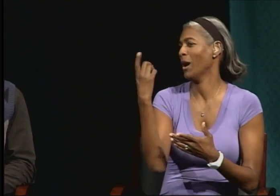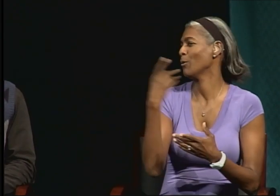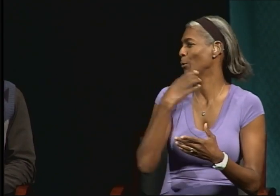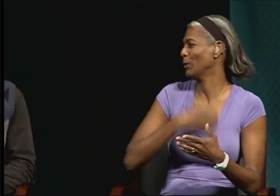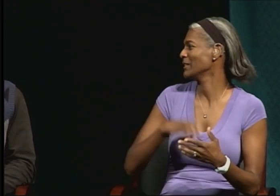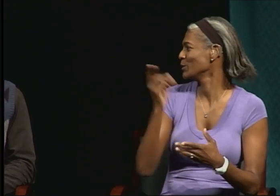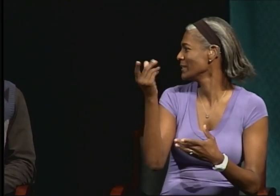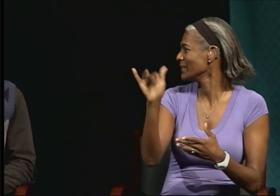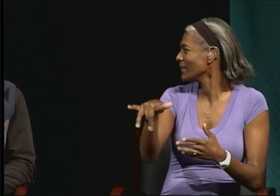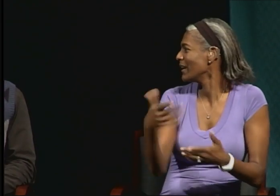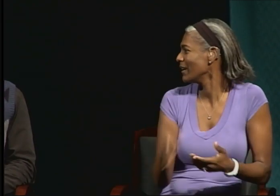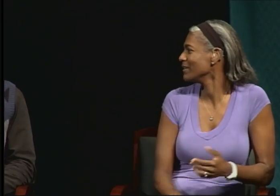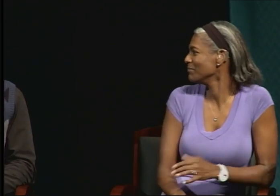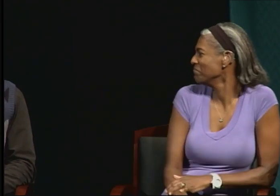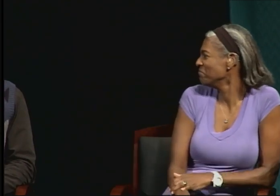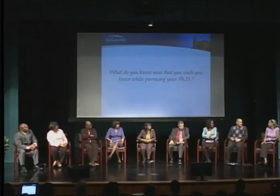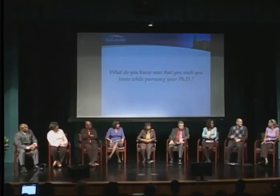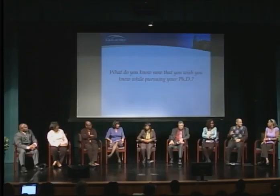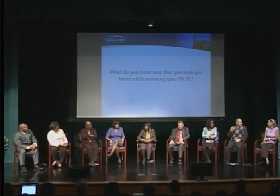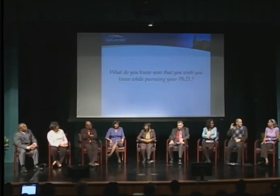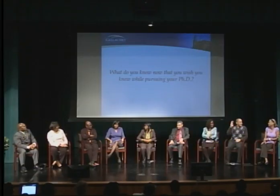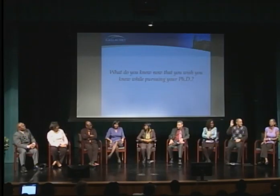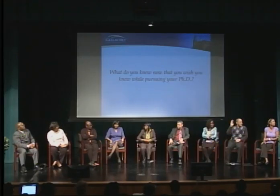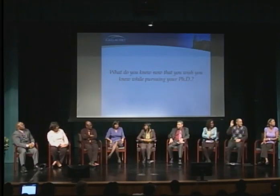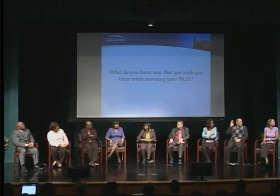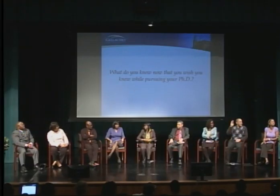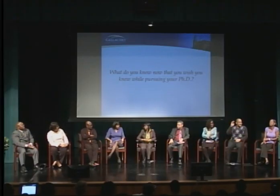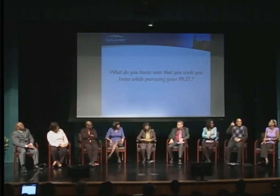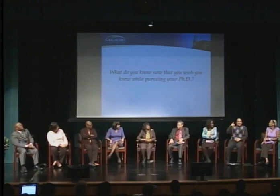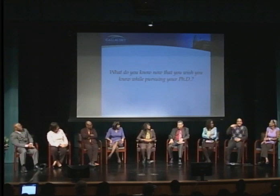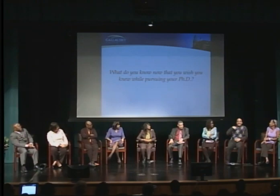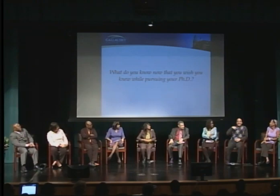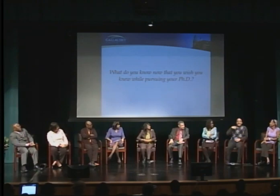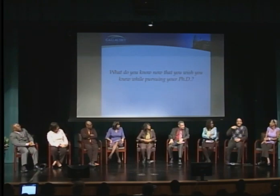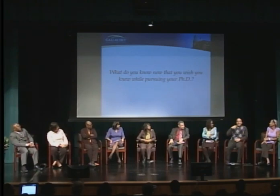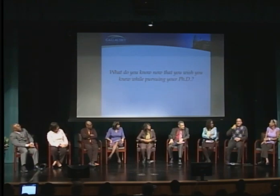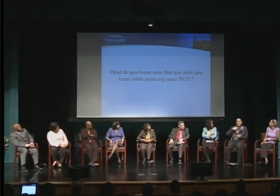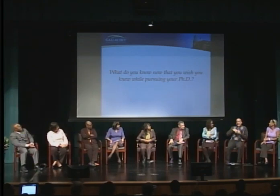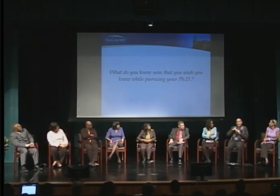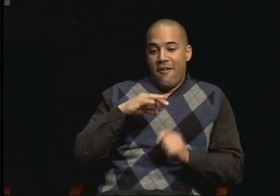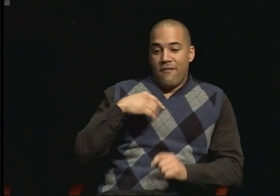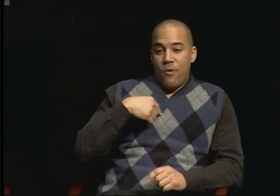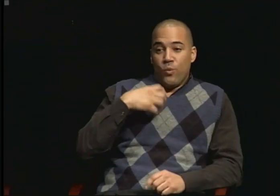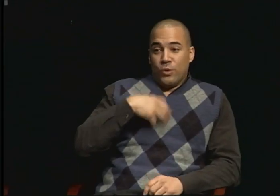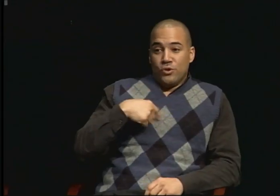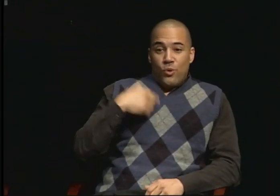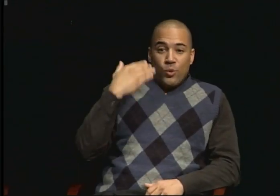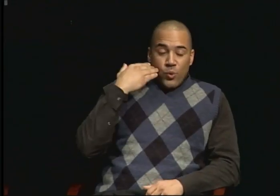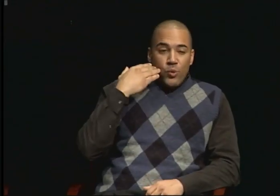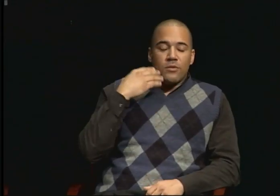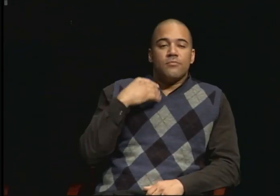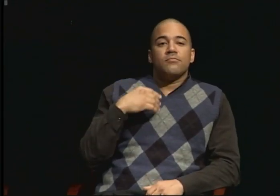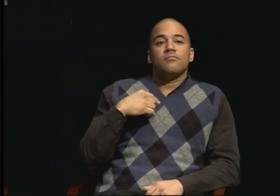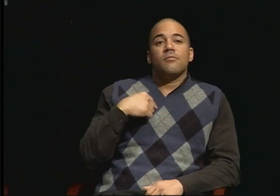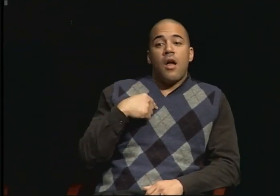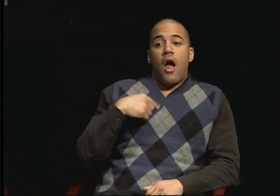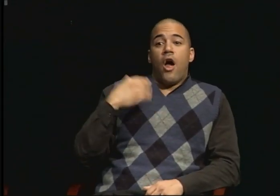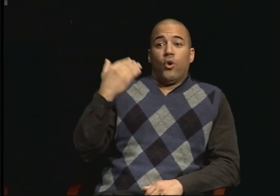One of the aspects I wish I knew but I didn't know is to take advice from someone else.